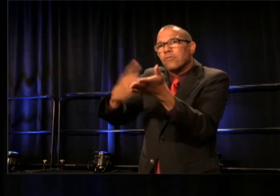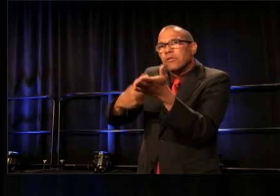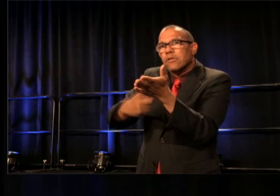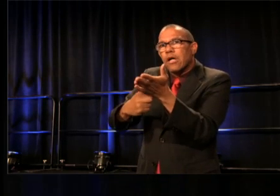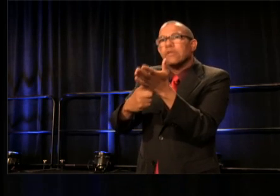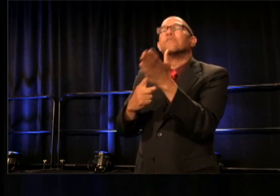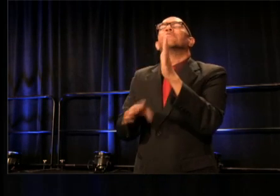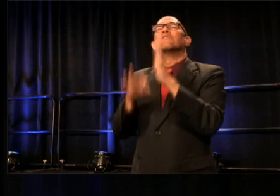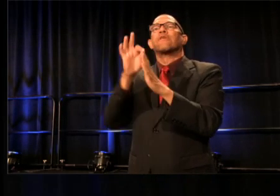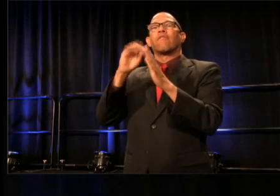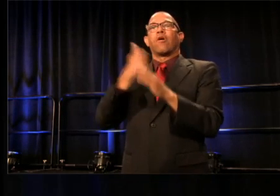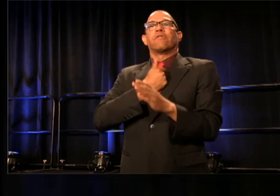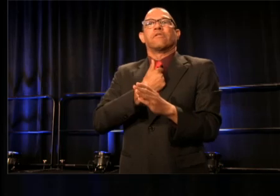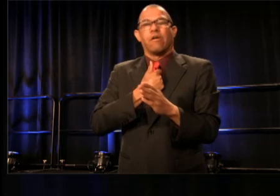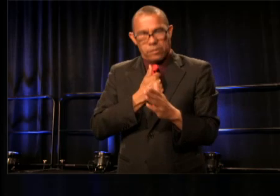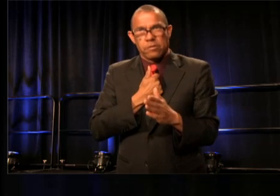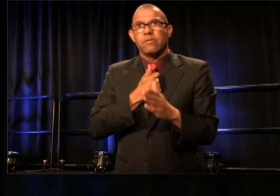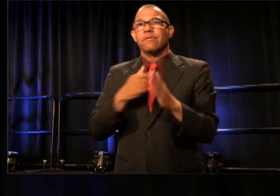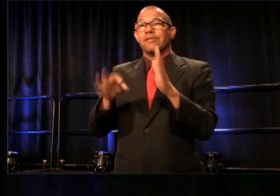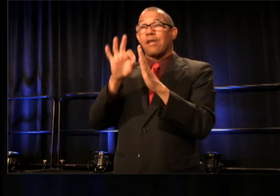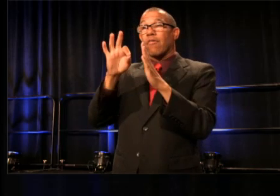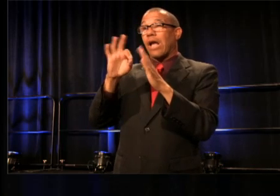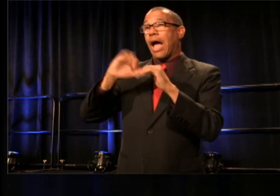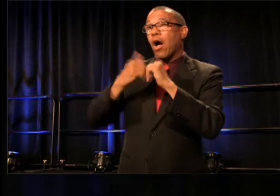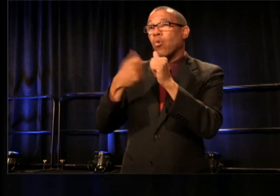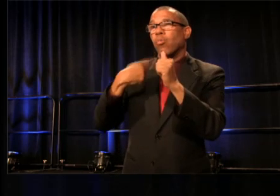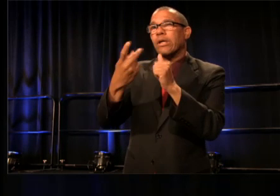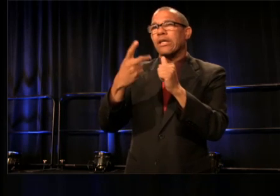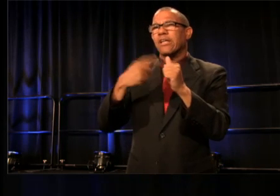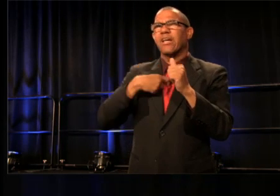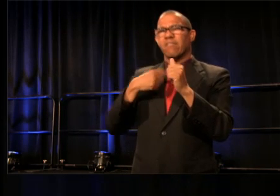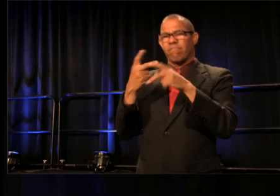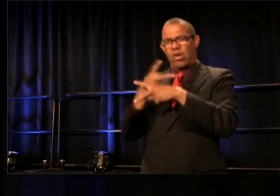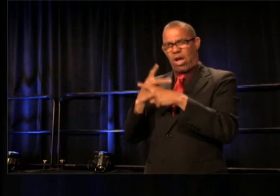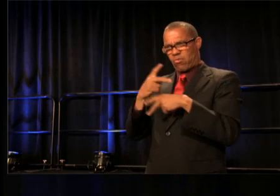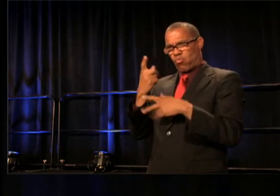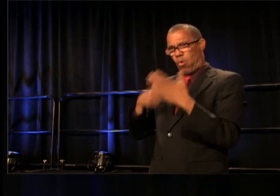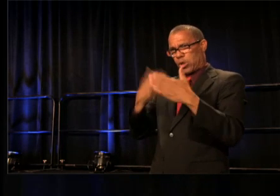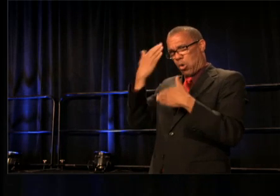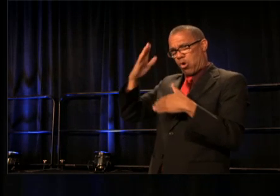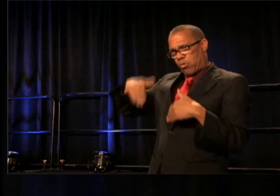and beginning the conversation there, from a place of not knowing, rather than our expertise.